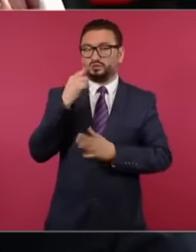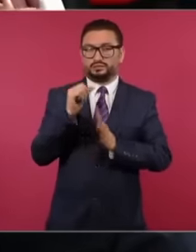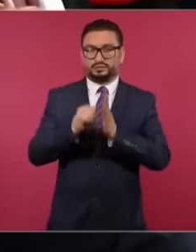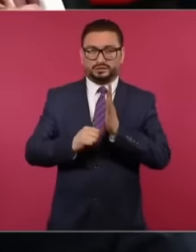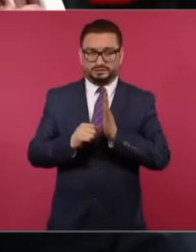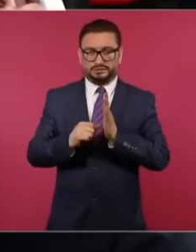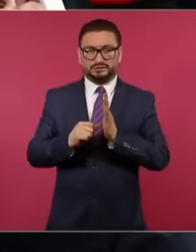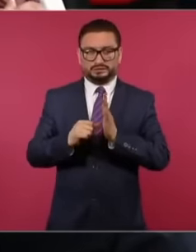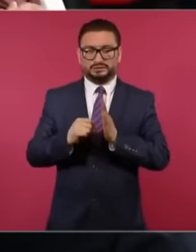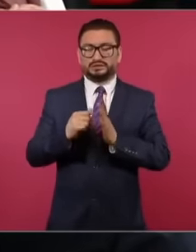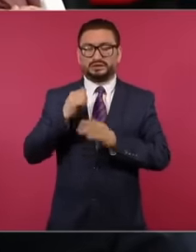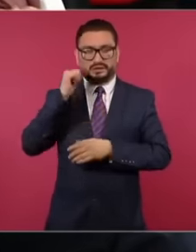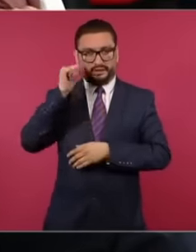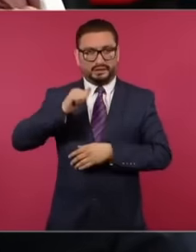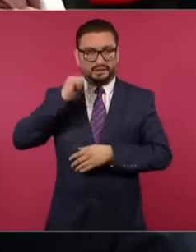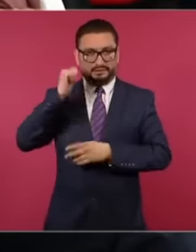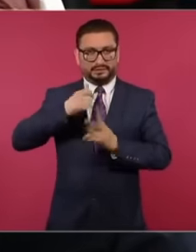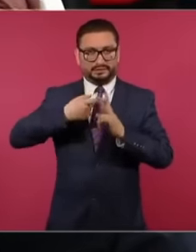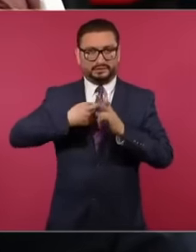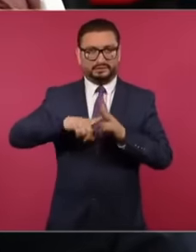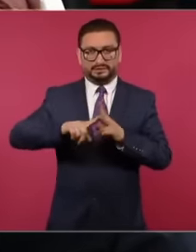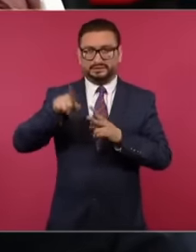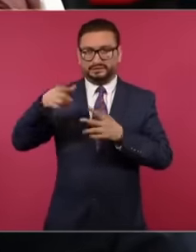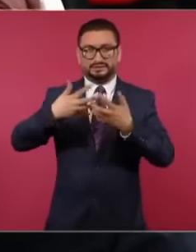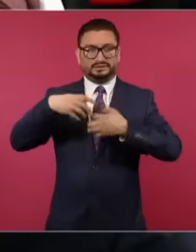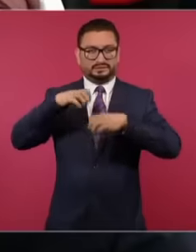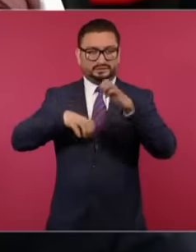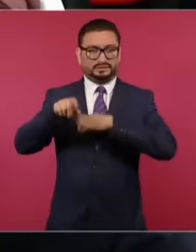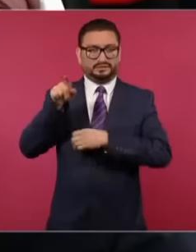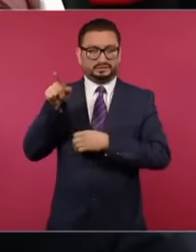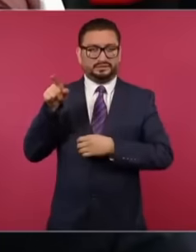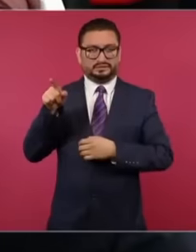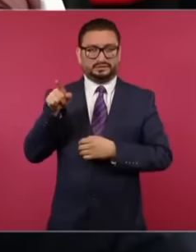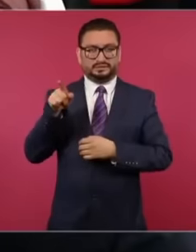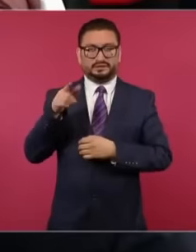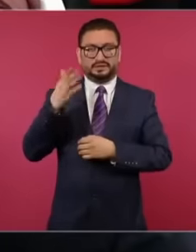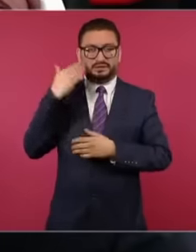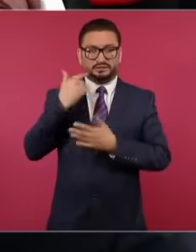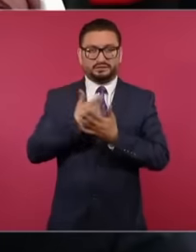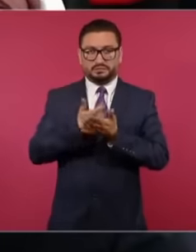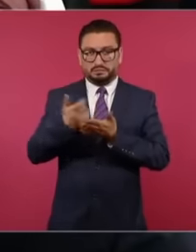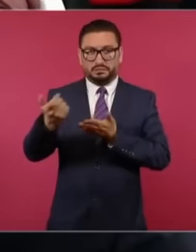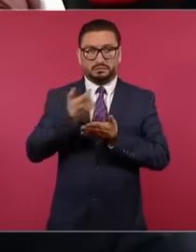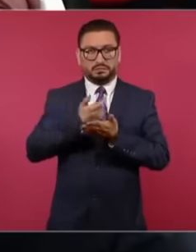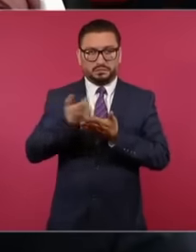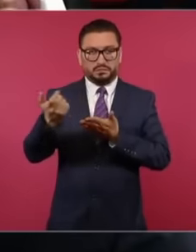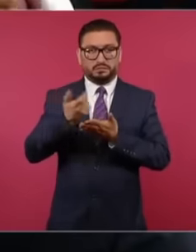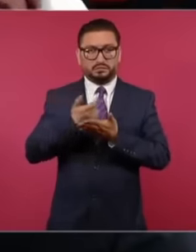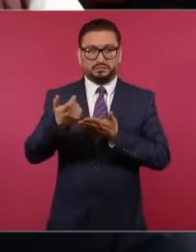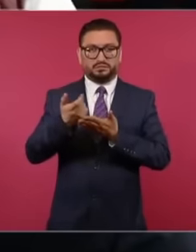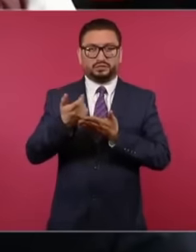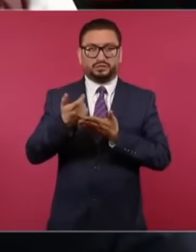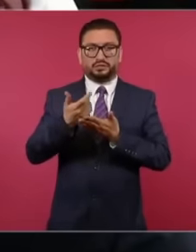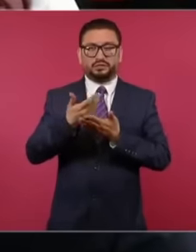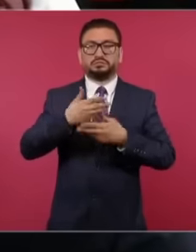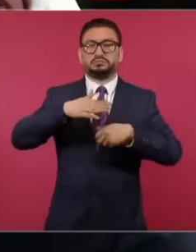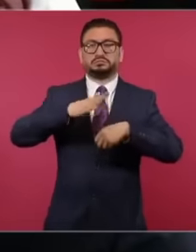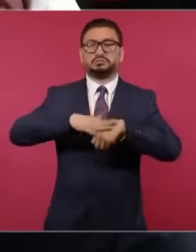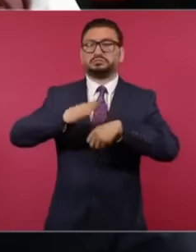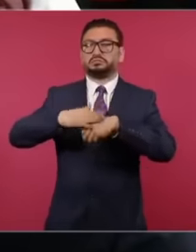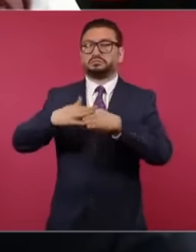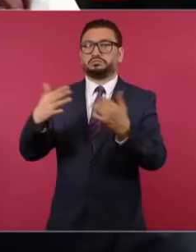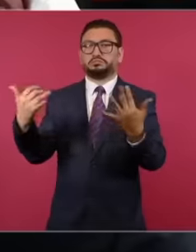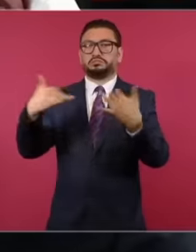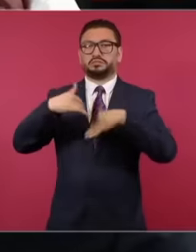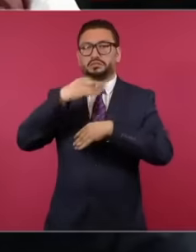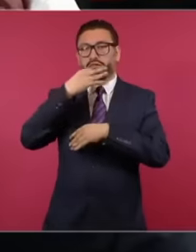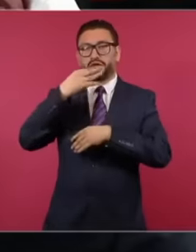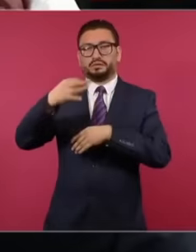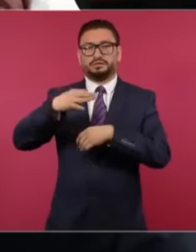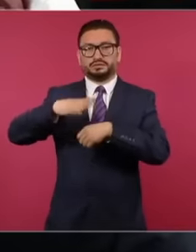April, the company that paid them their salaries called them to inform them that as of that date,